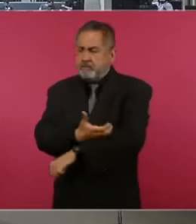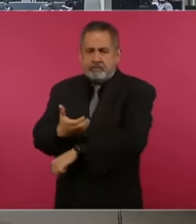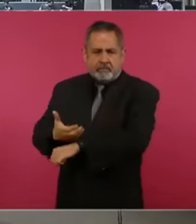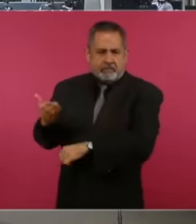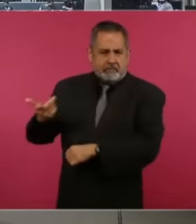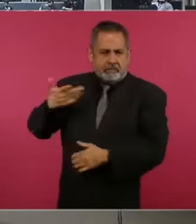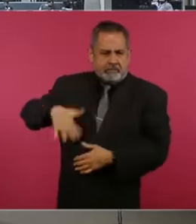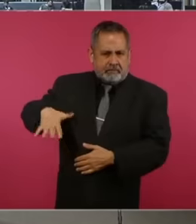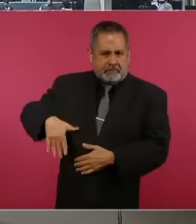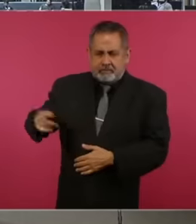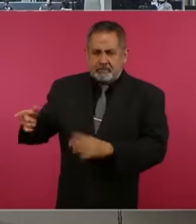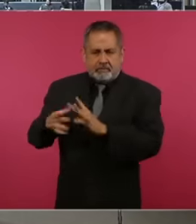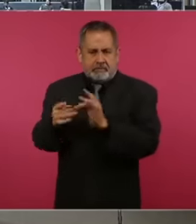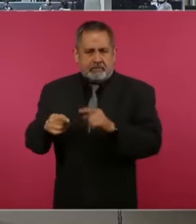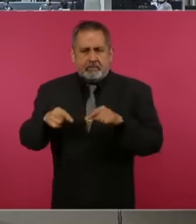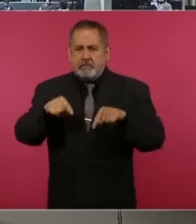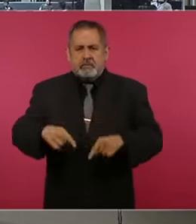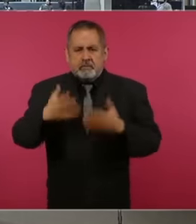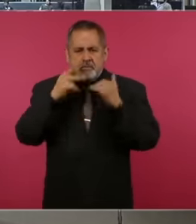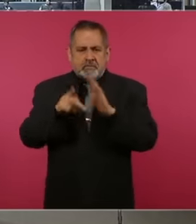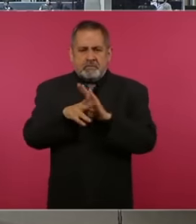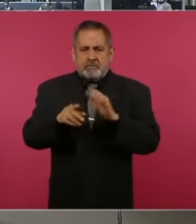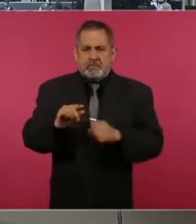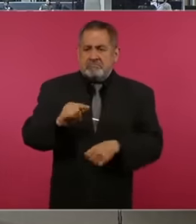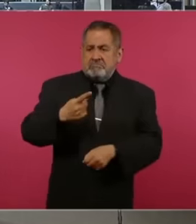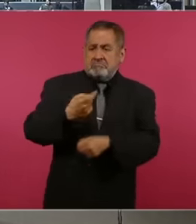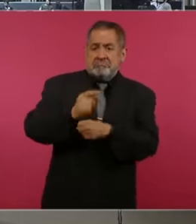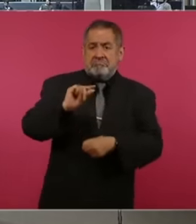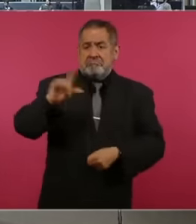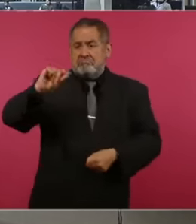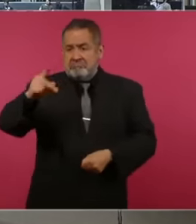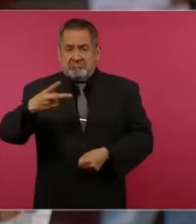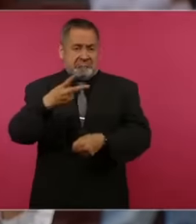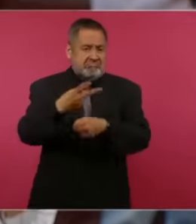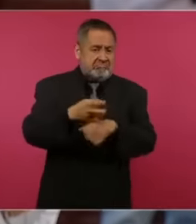a while ago. Here there are no first-class or second-class journalists. Here we are all colleagues, out of